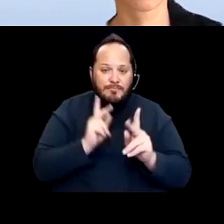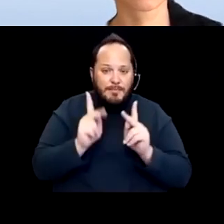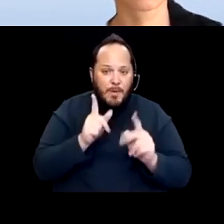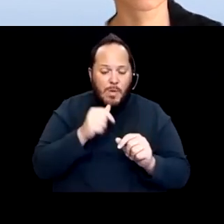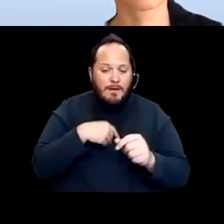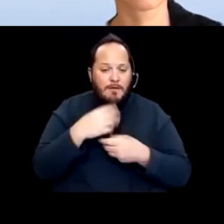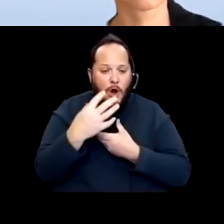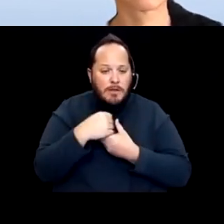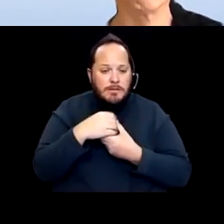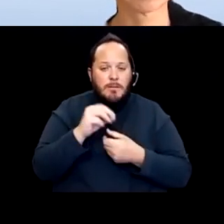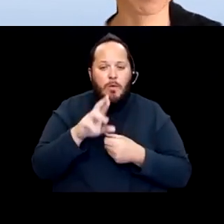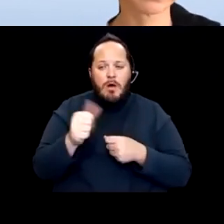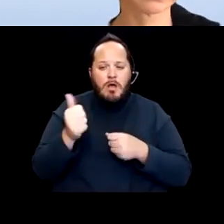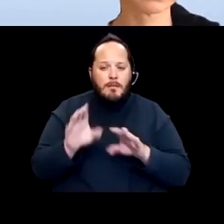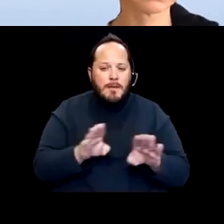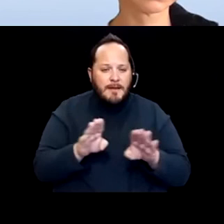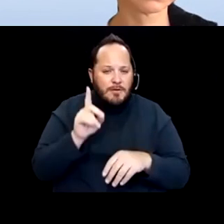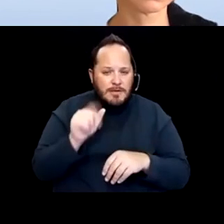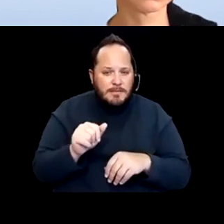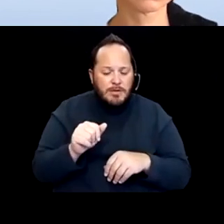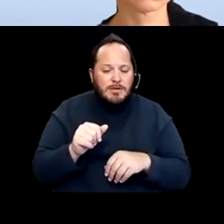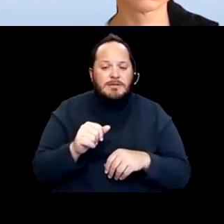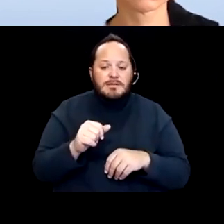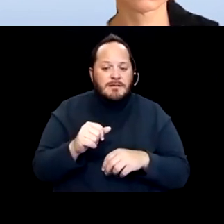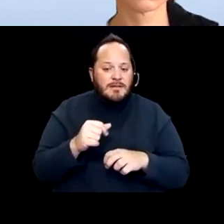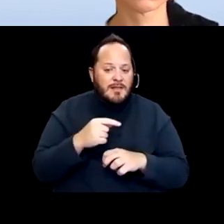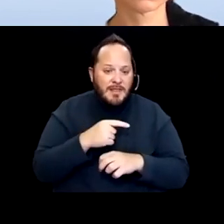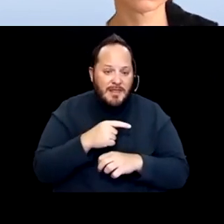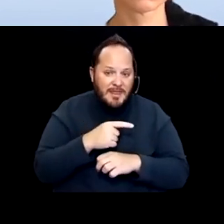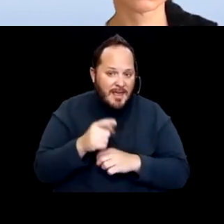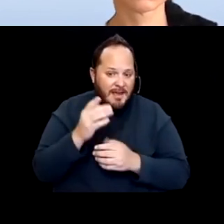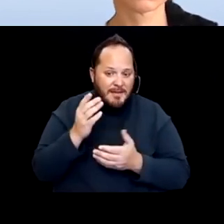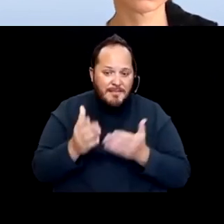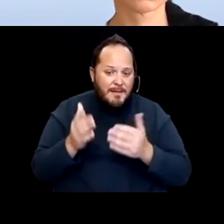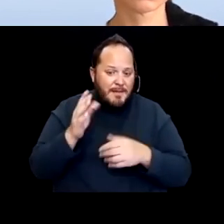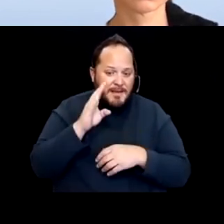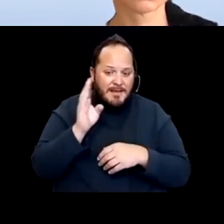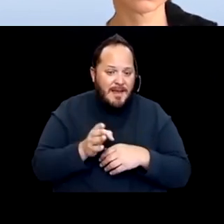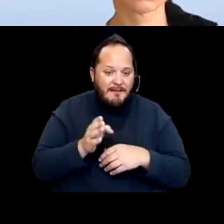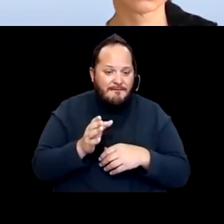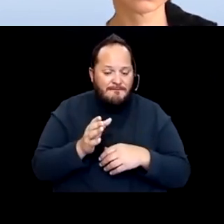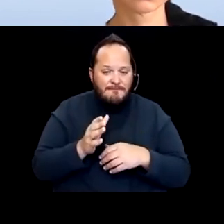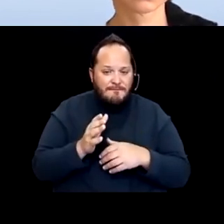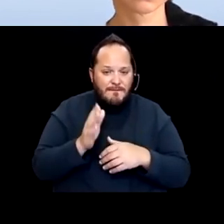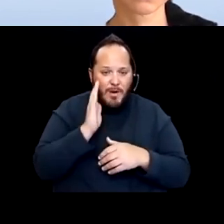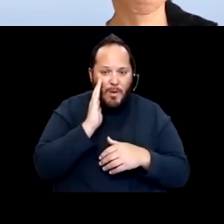or other behavioral disabilities, where they may never get to the point where they would voluntarily get the vaccine.